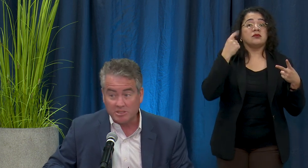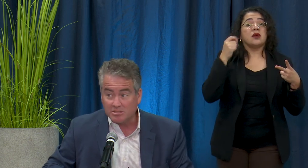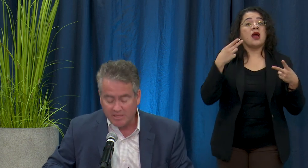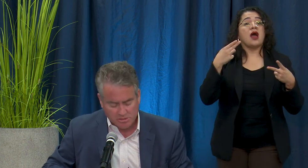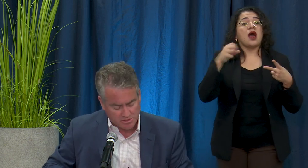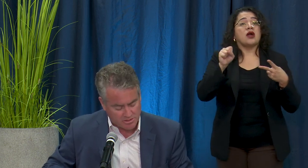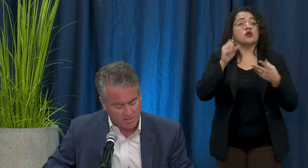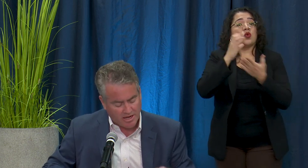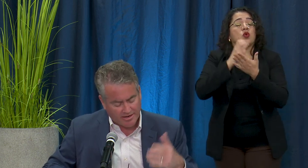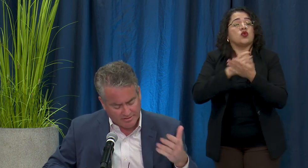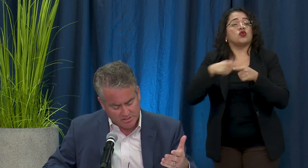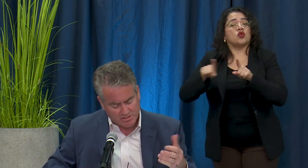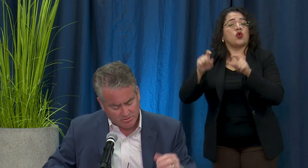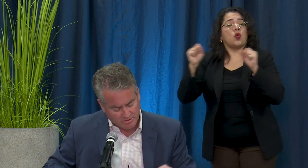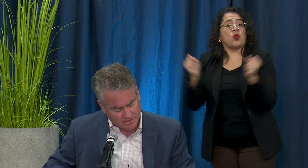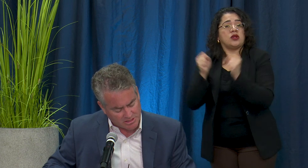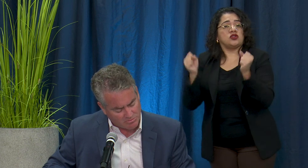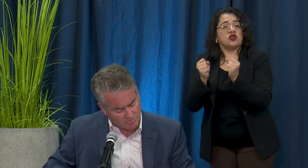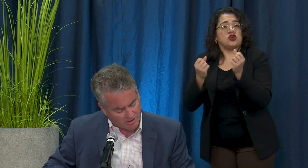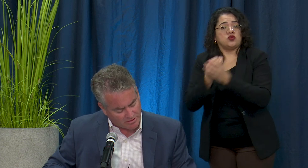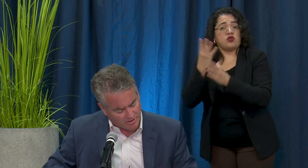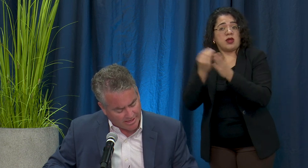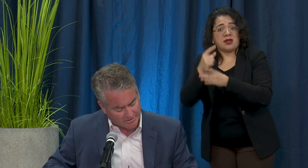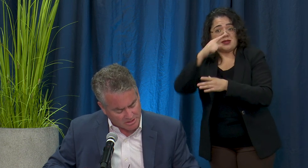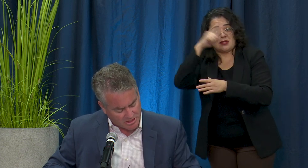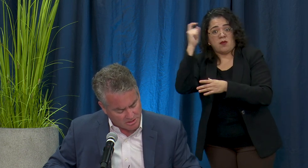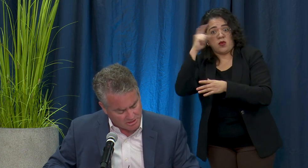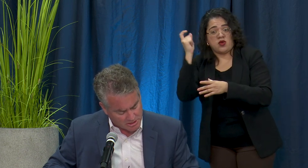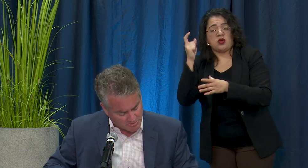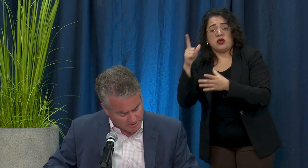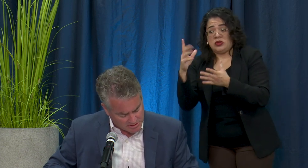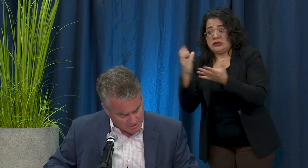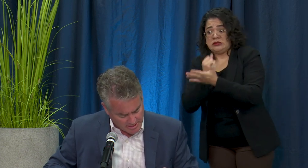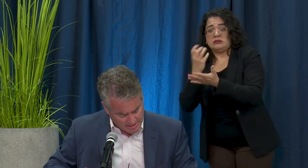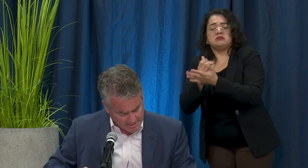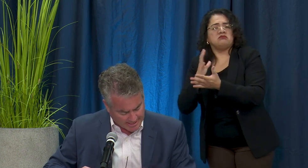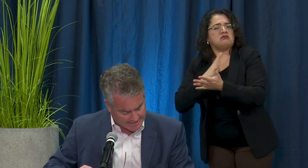semesters. Again this is so kids can move on to their higher education experience.